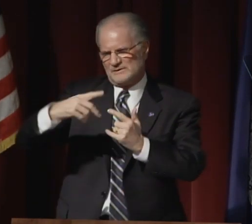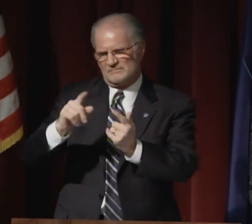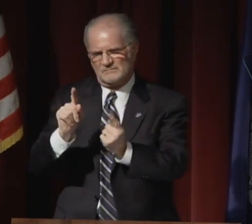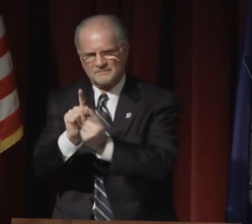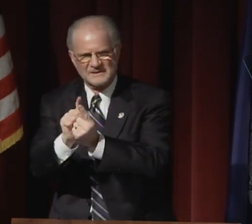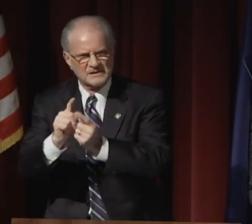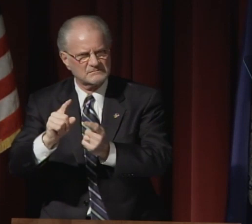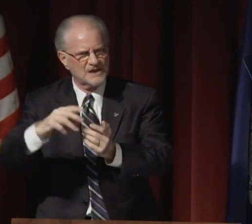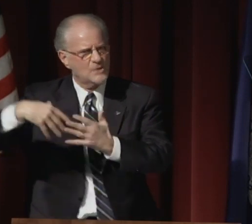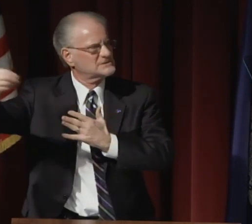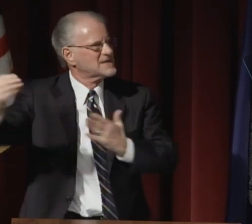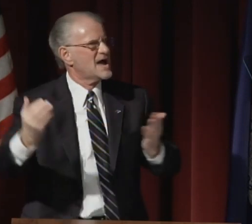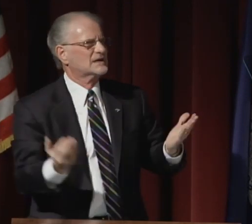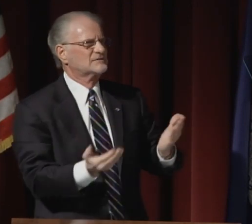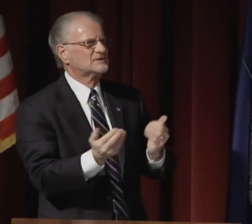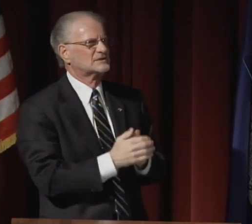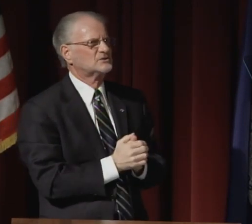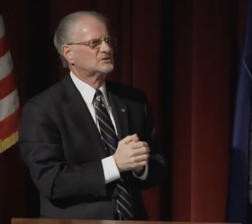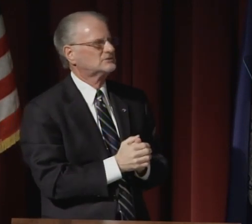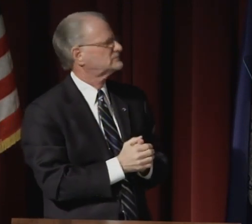about what each of those trips entailed.